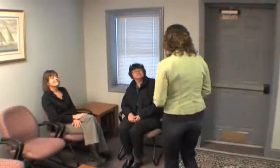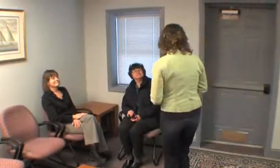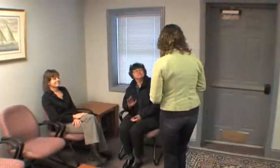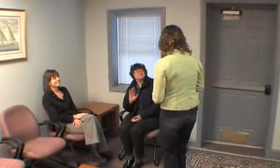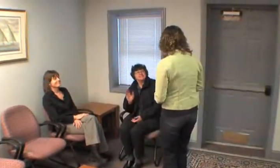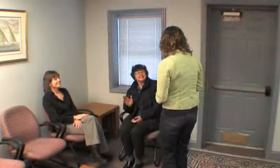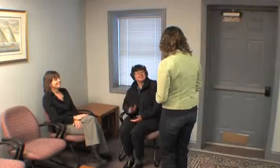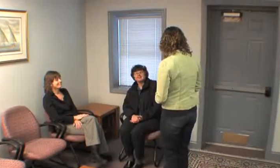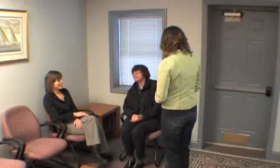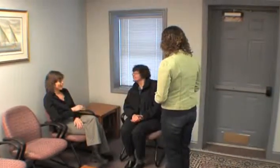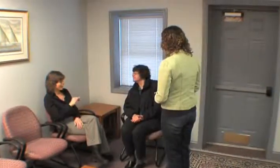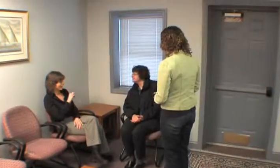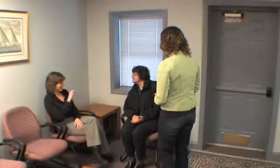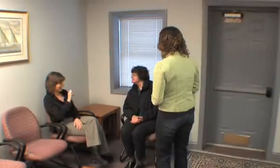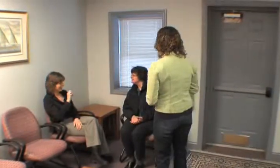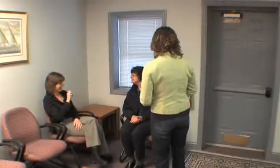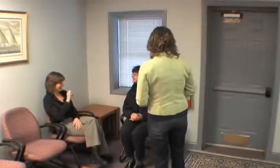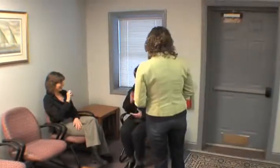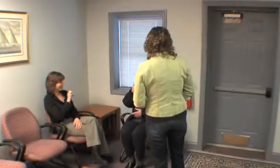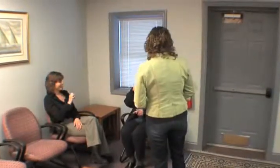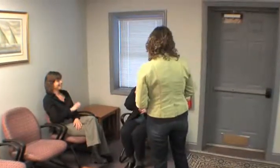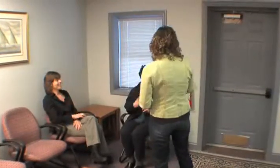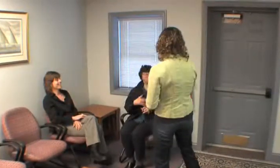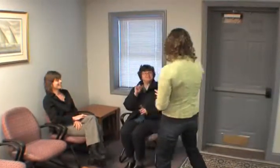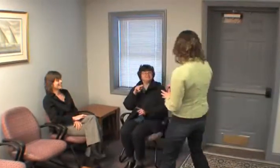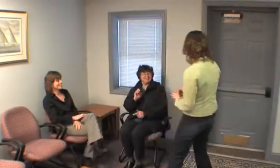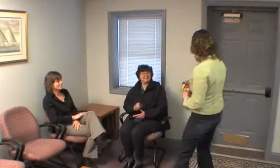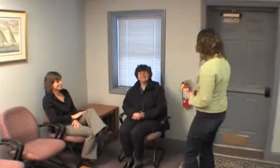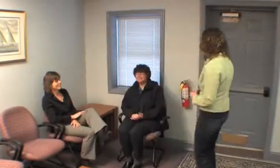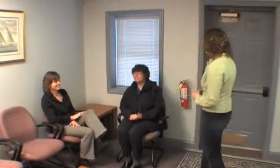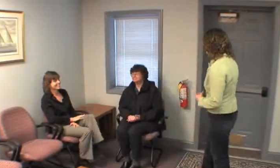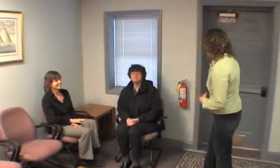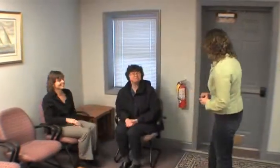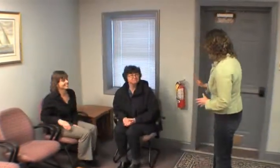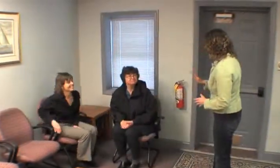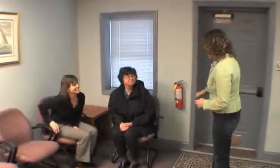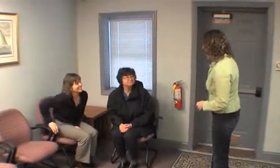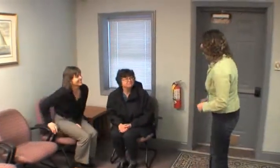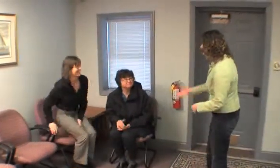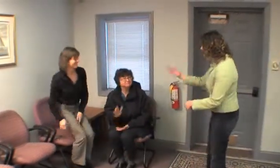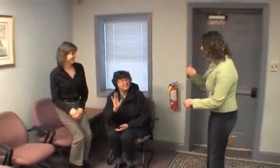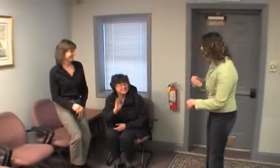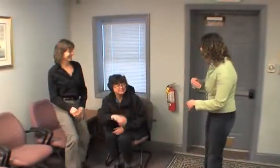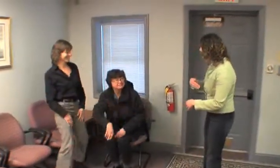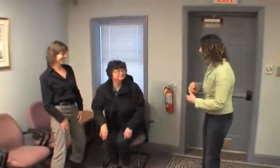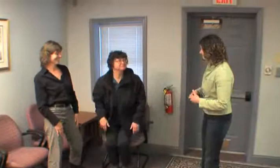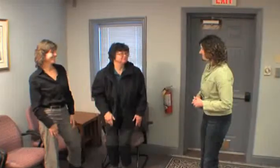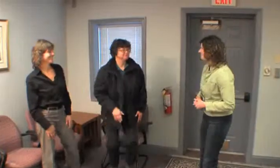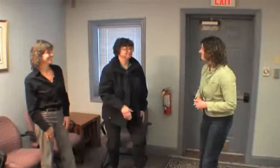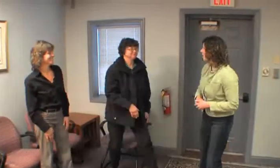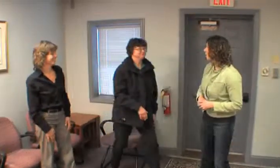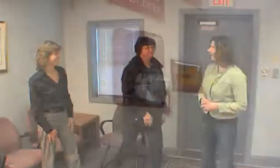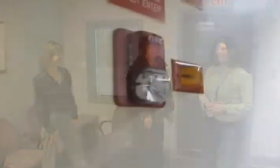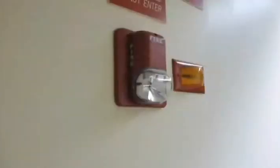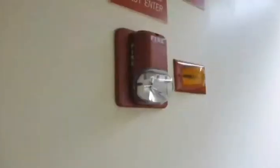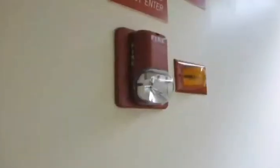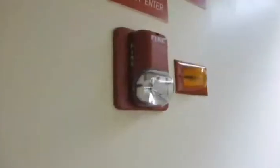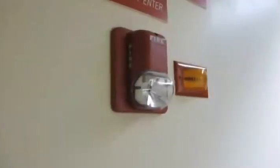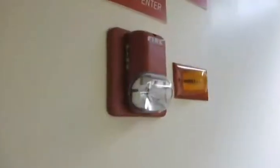FOR SHELTERS TO BE BARRIER-FREE FOR DEAF WOMEN, FOR THEM TO FEEL SAFE AND WELCOME IN AN ENVIRONMENT,